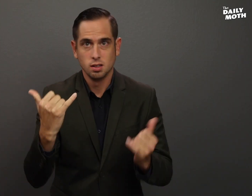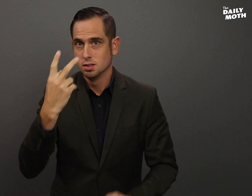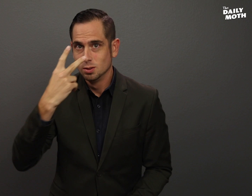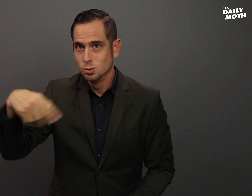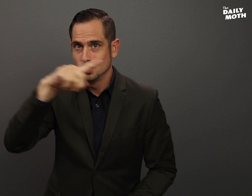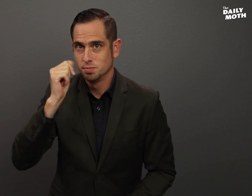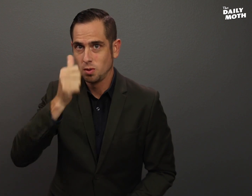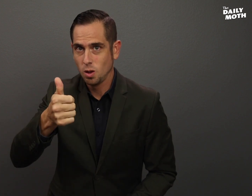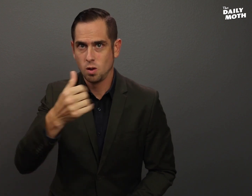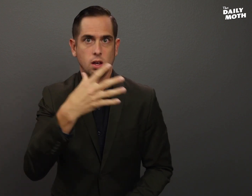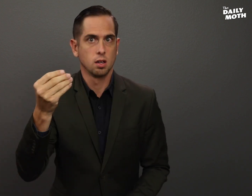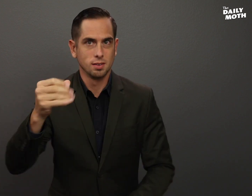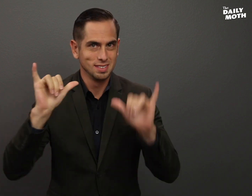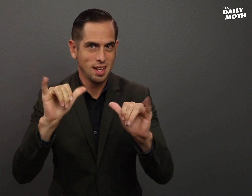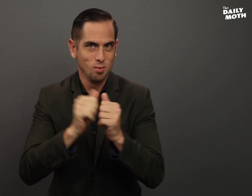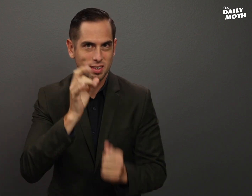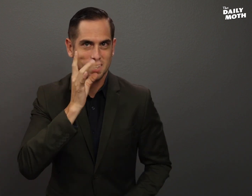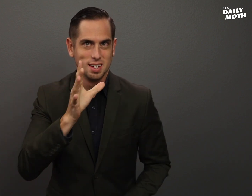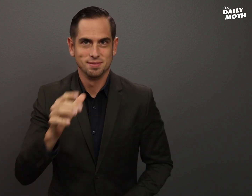See you tomorrow and stay with the light!